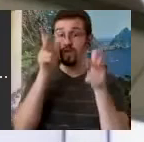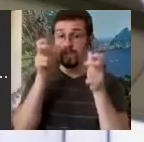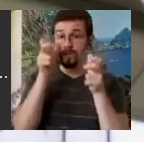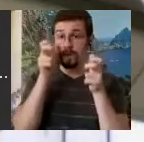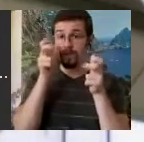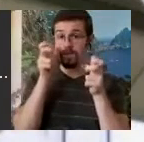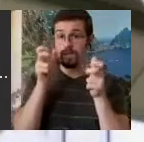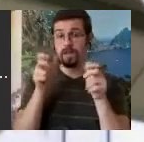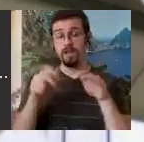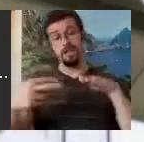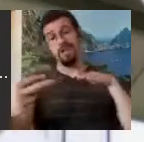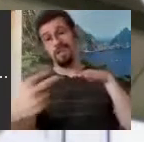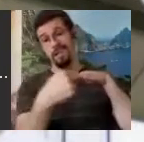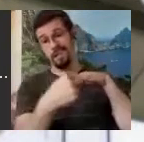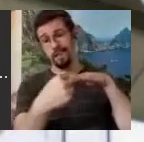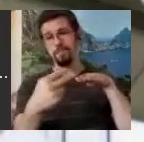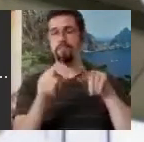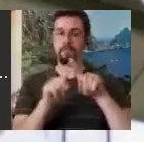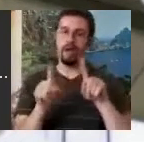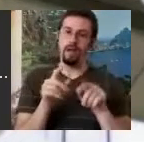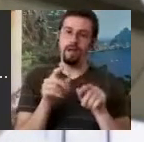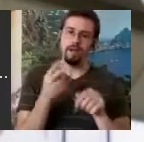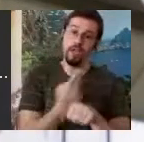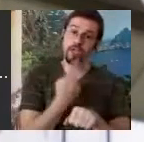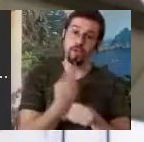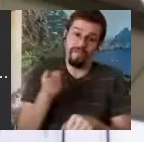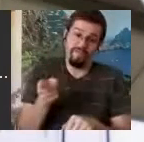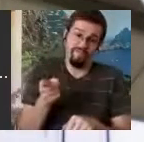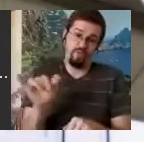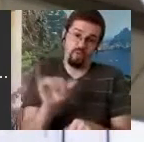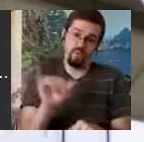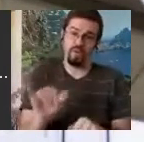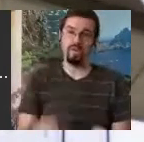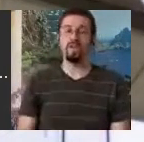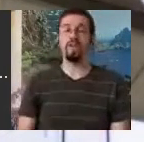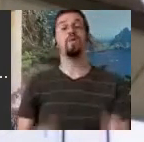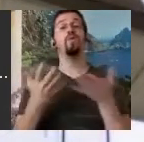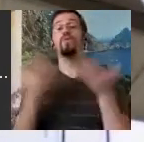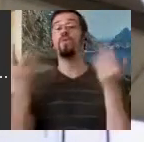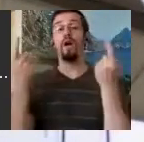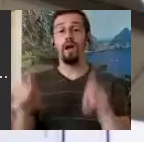human hands from that as well. What happened was, the system changed a lot in